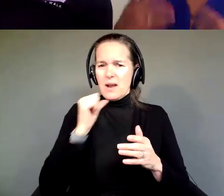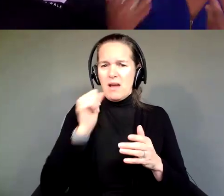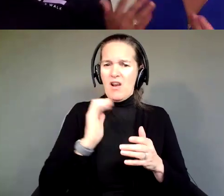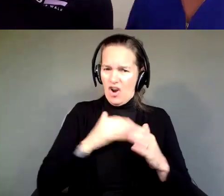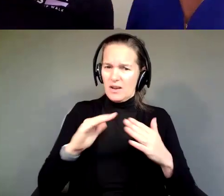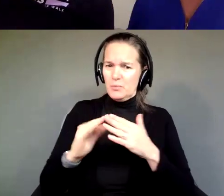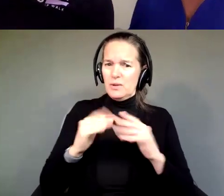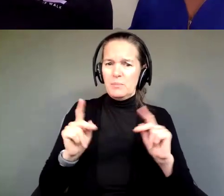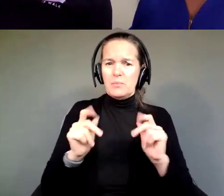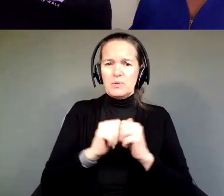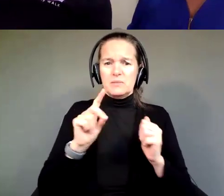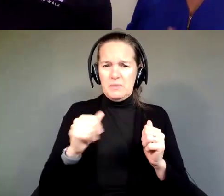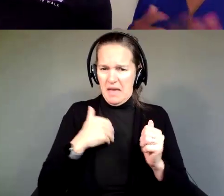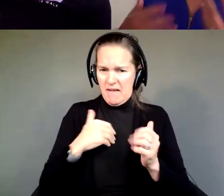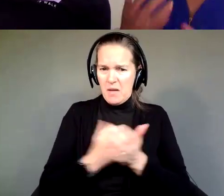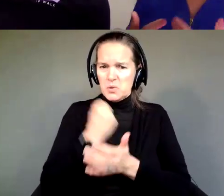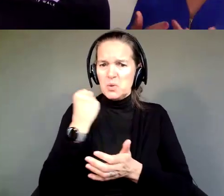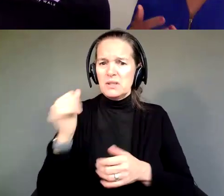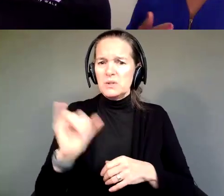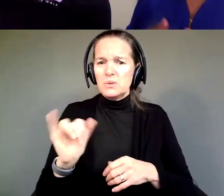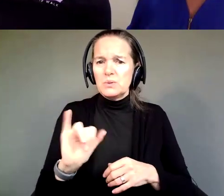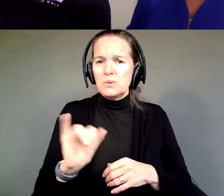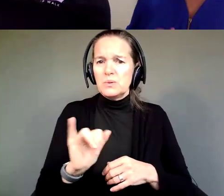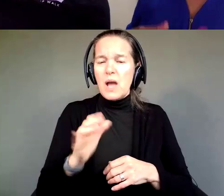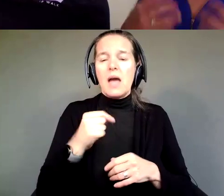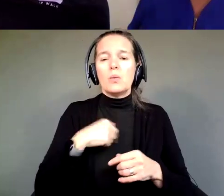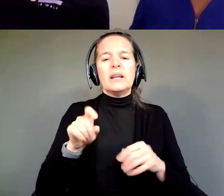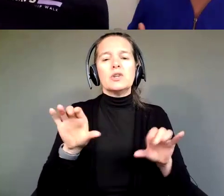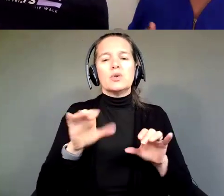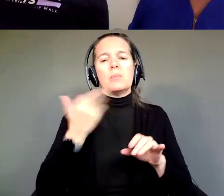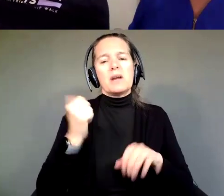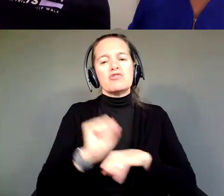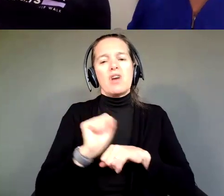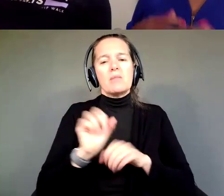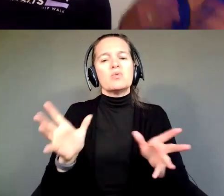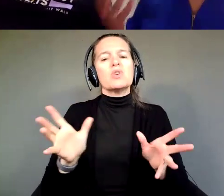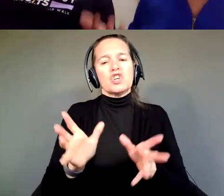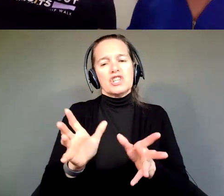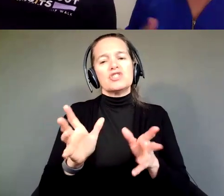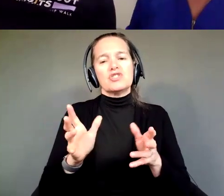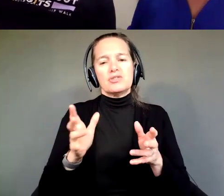have that opportunity as well? And also, I think we need to do a better job of encouraging that via the VR counselors,